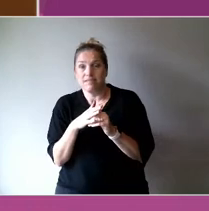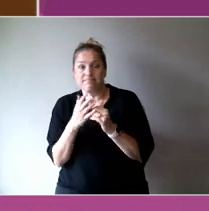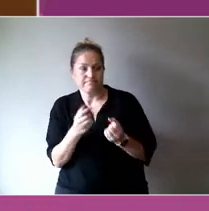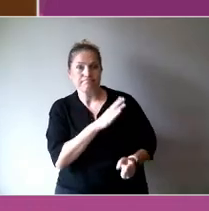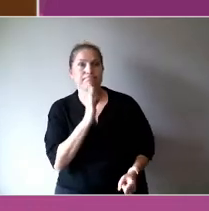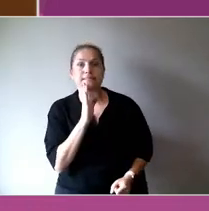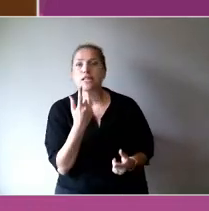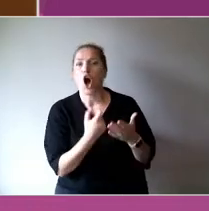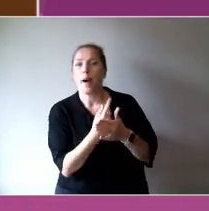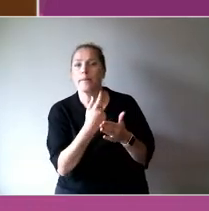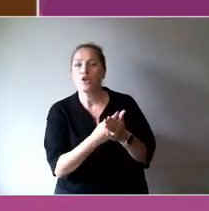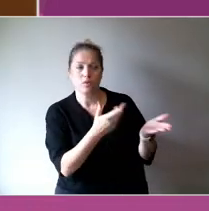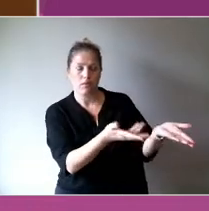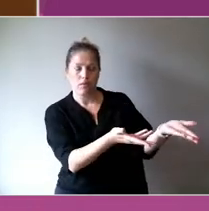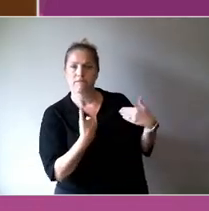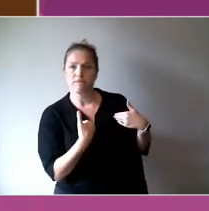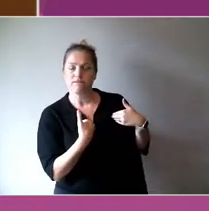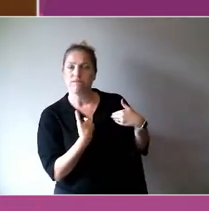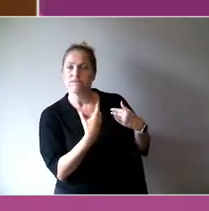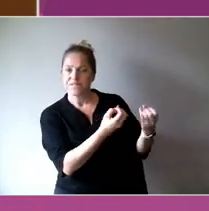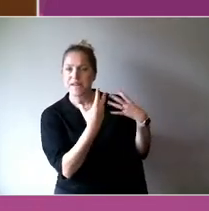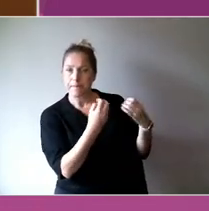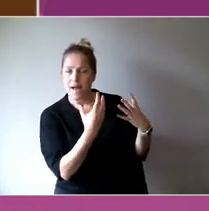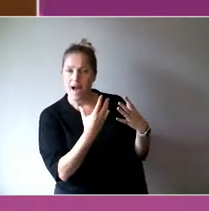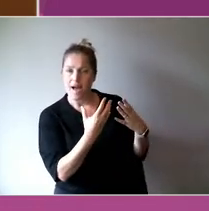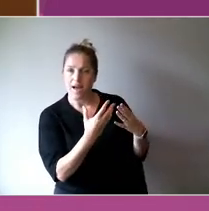And then we if do listen, practices will change.